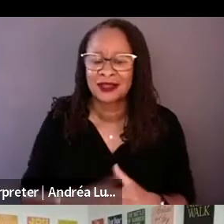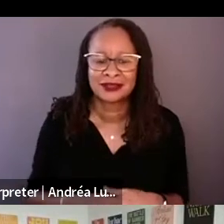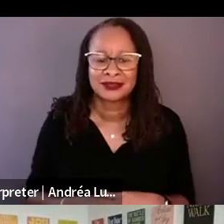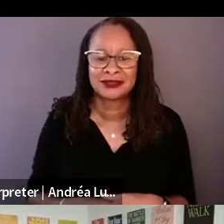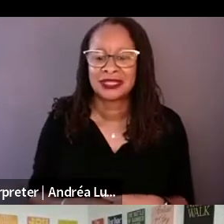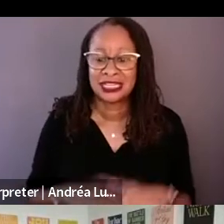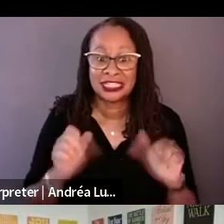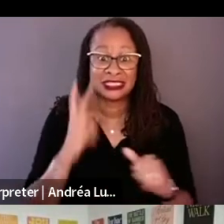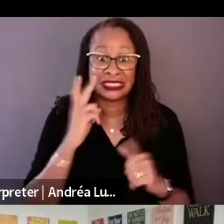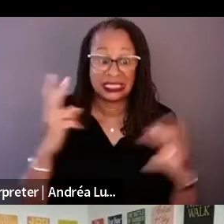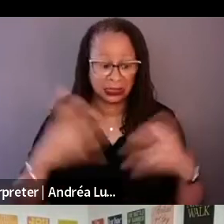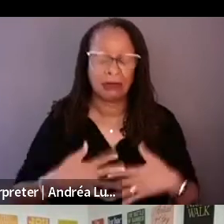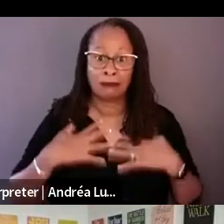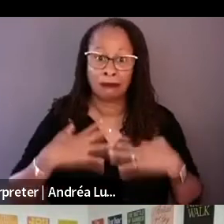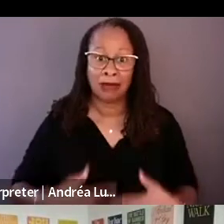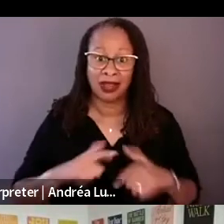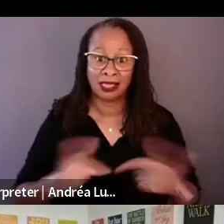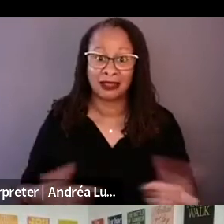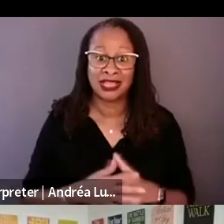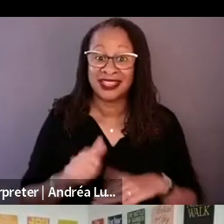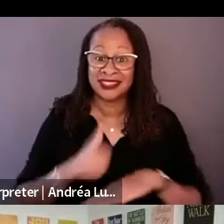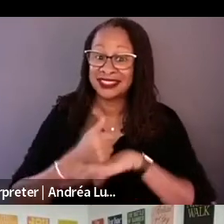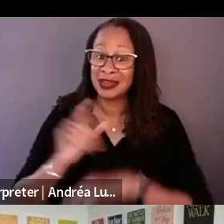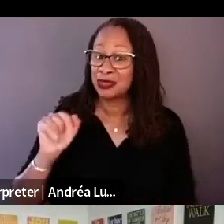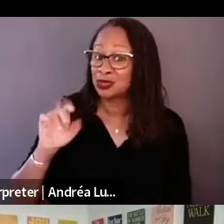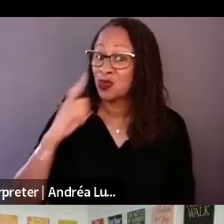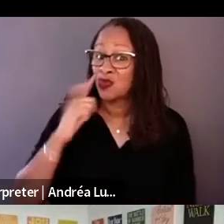We're not here to hear your PR talk of what you have rehearsed.